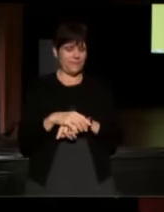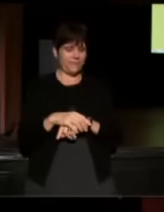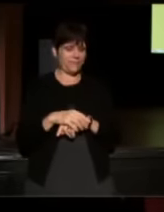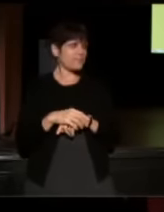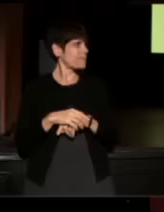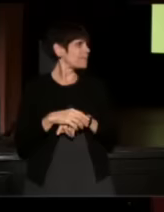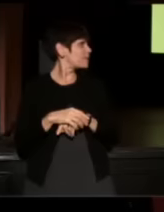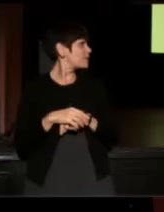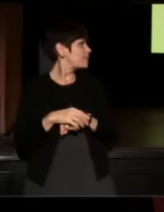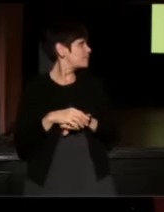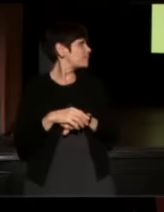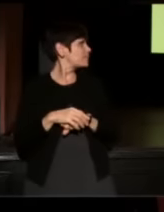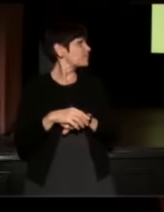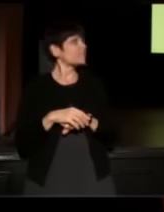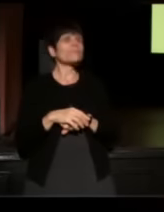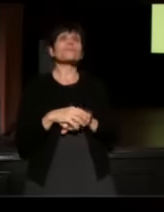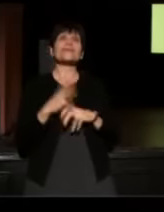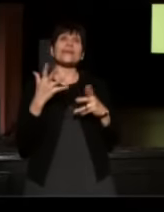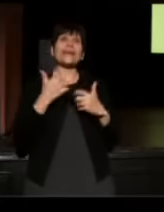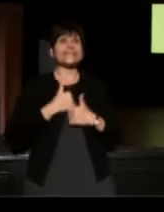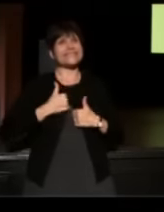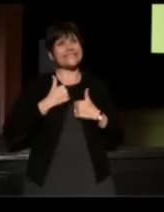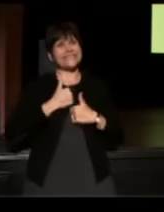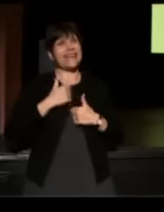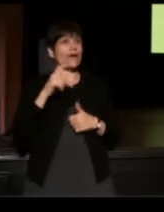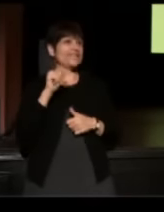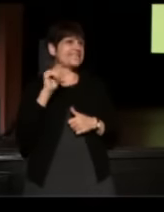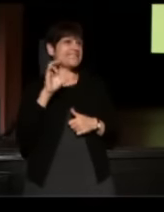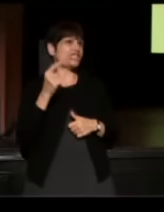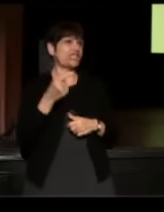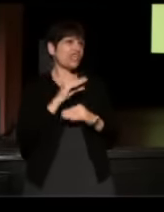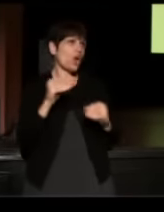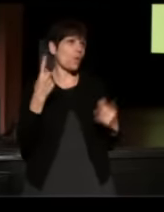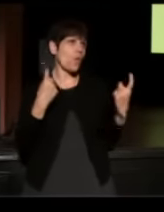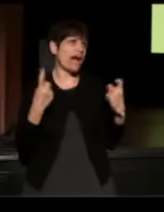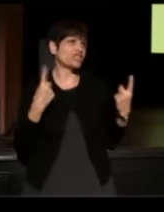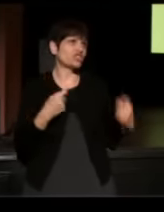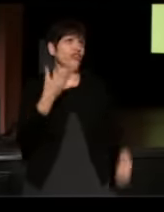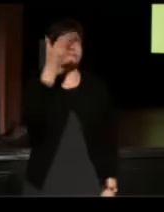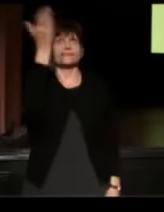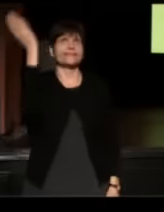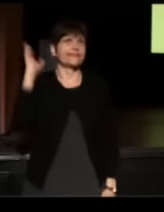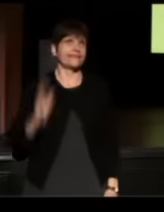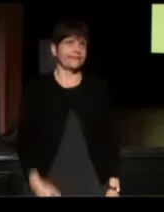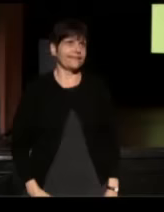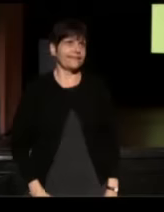so sorry TCG, no questions. I promised, but--